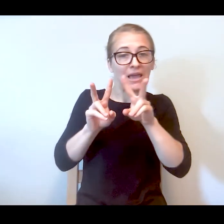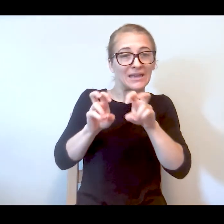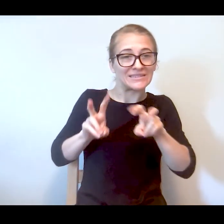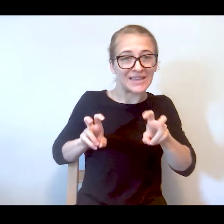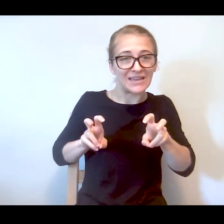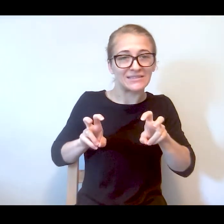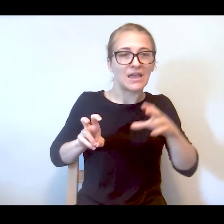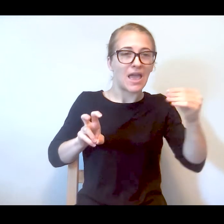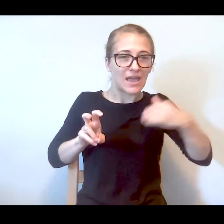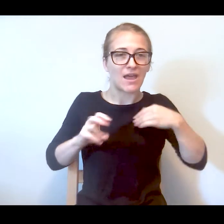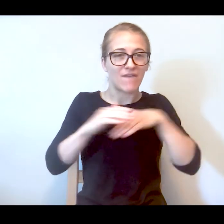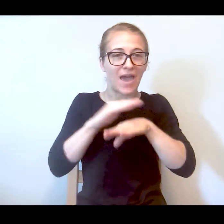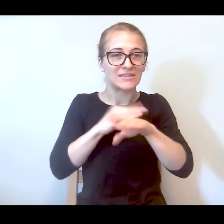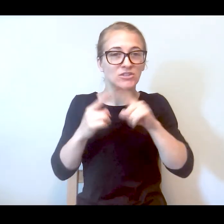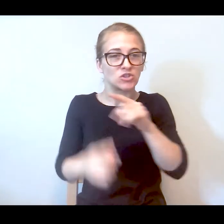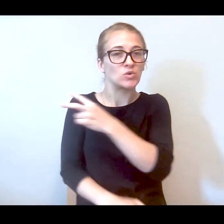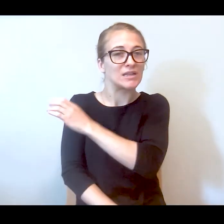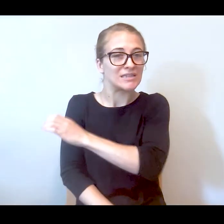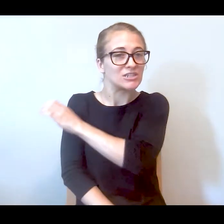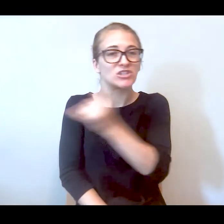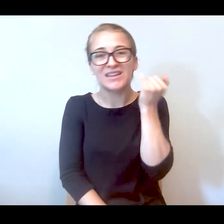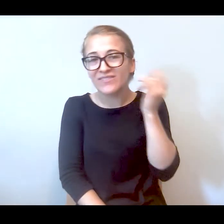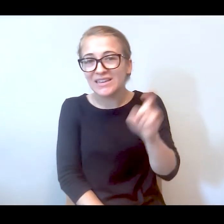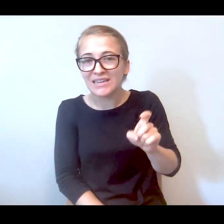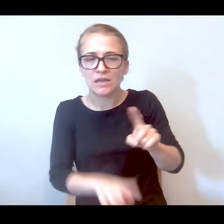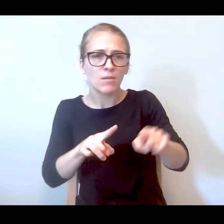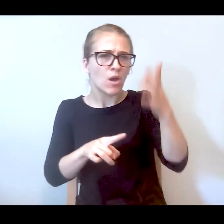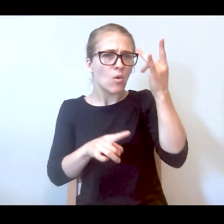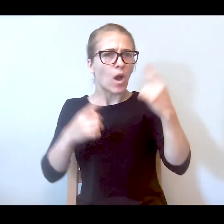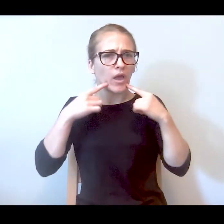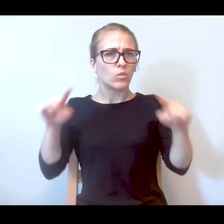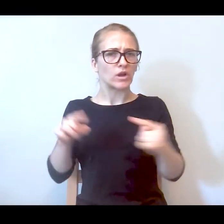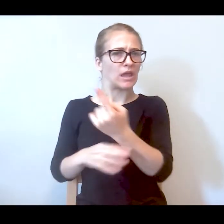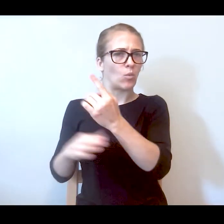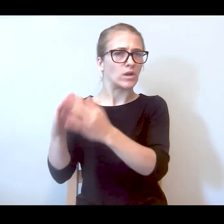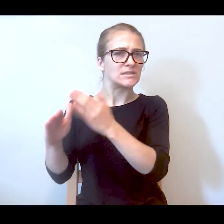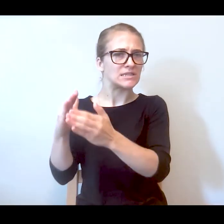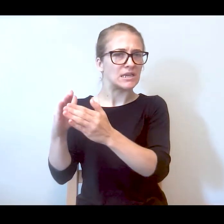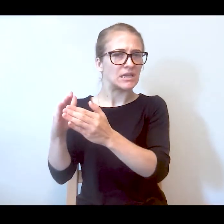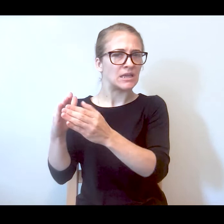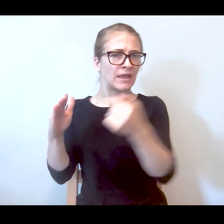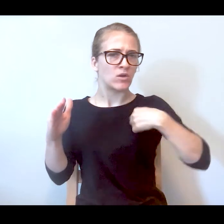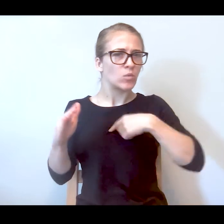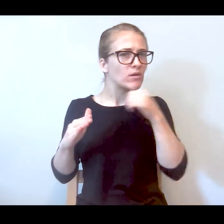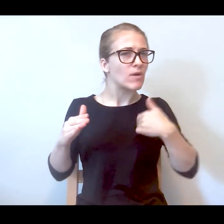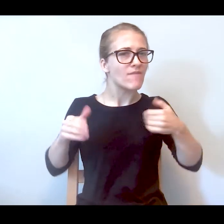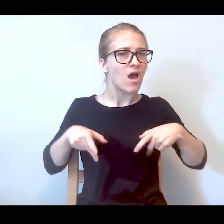clinician if need be. But why is it working in one city and we don't have the opportunity to show how